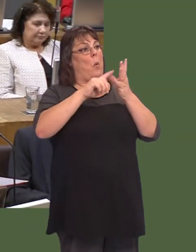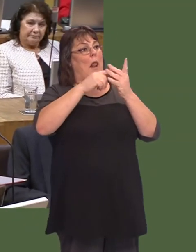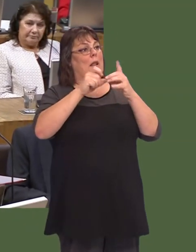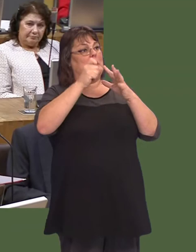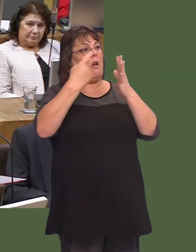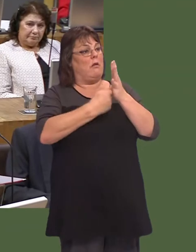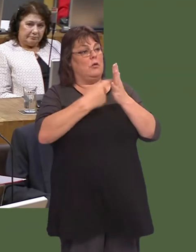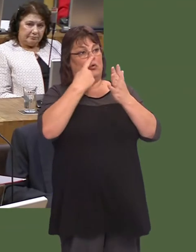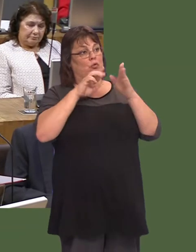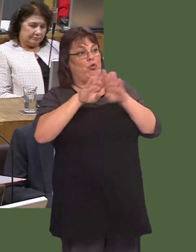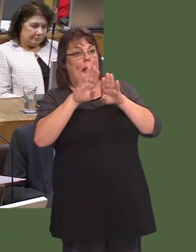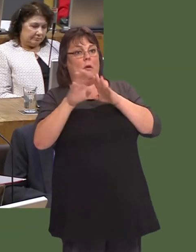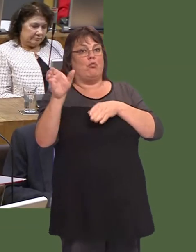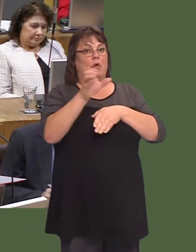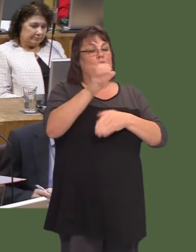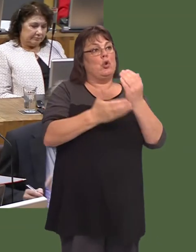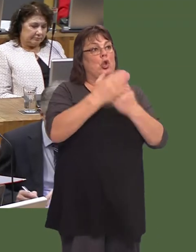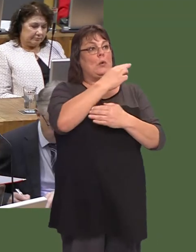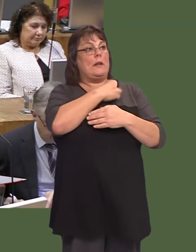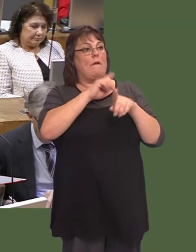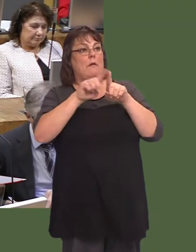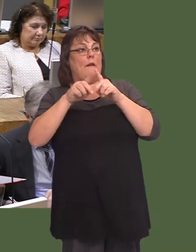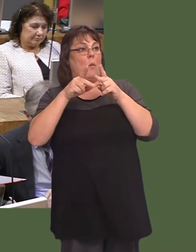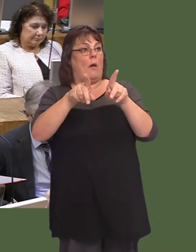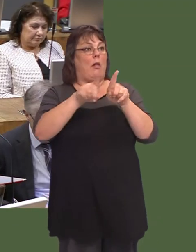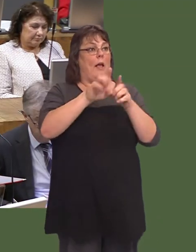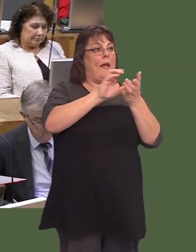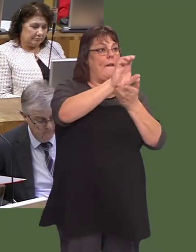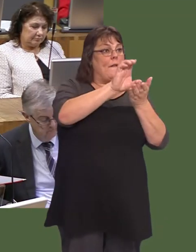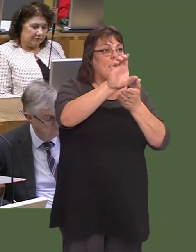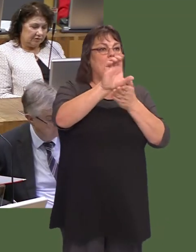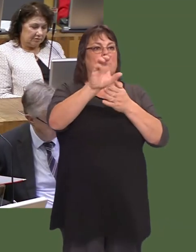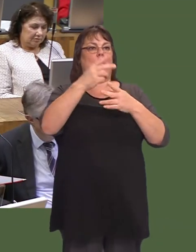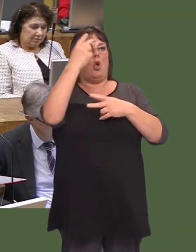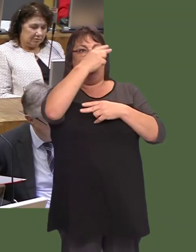Mae hyn yn cynnwys buddsoddi mwy nag erioed mewn llefydd hyfforddi staff nyrsio a gweithwyr proffesiynol iechyd.